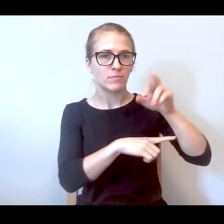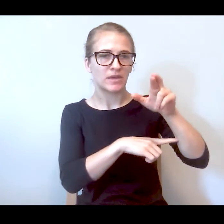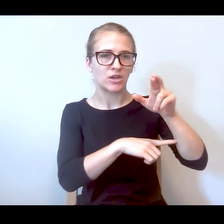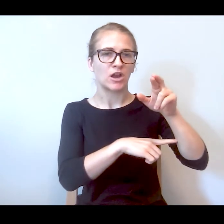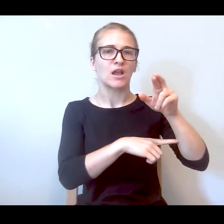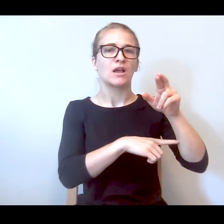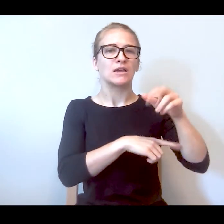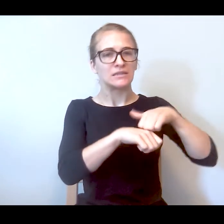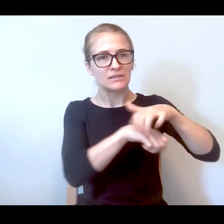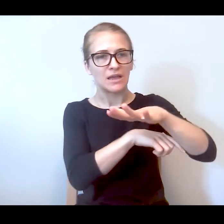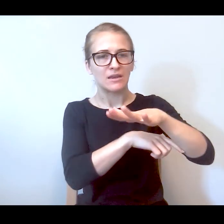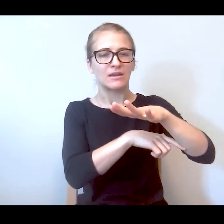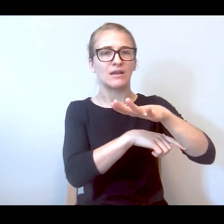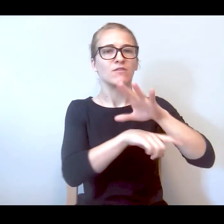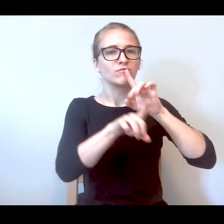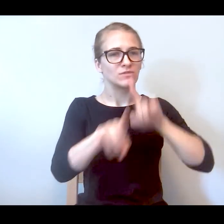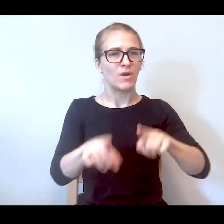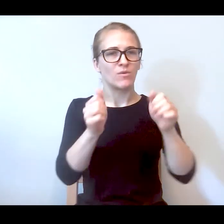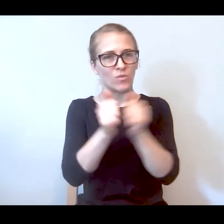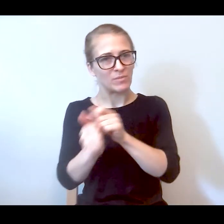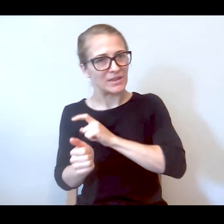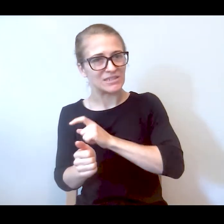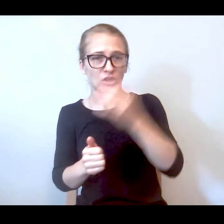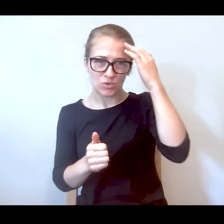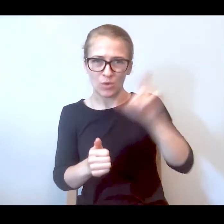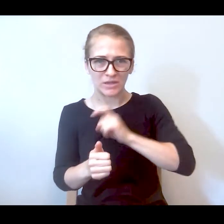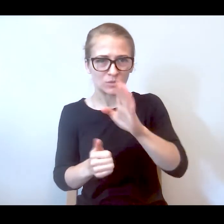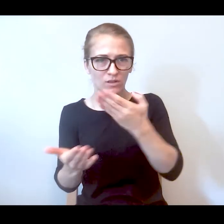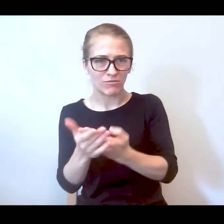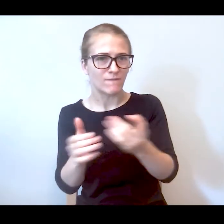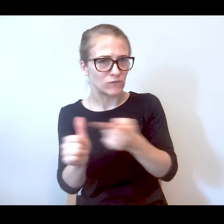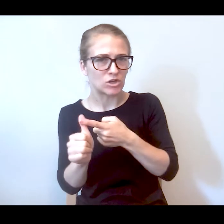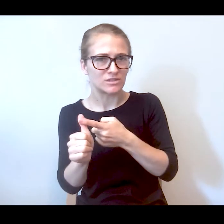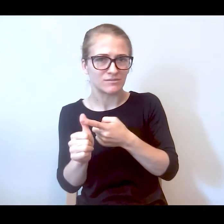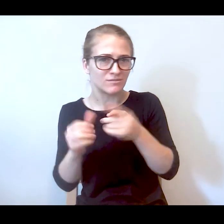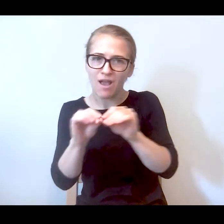responding and you know the police are going to get there faster, right? You heard from Peggy today,